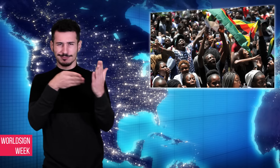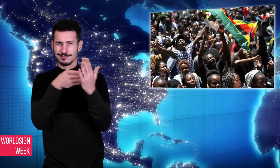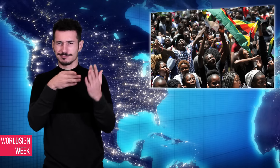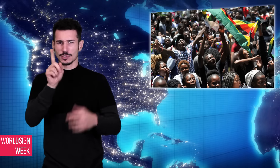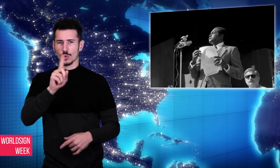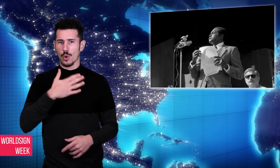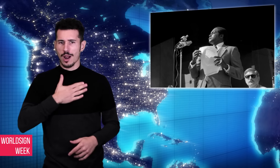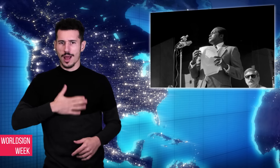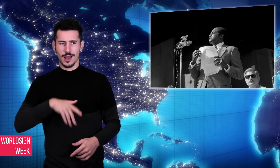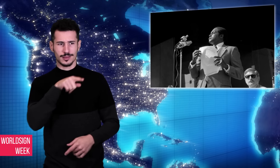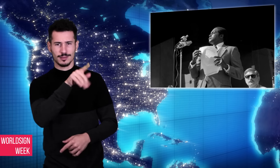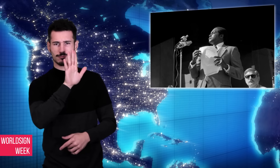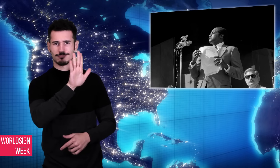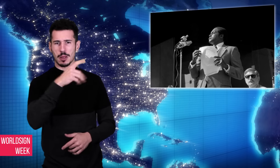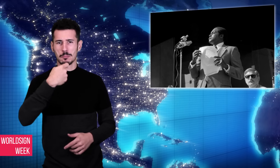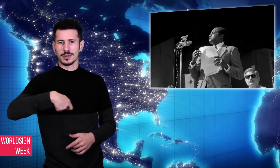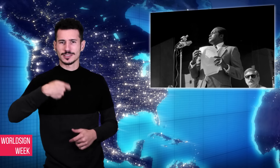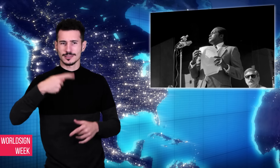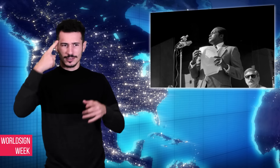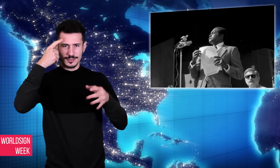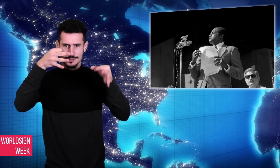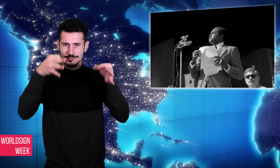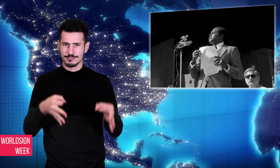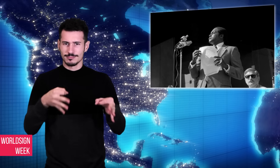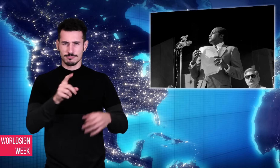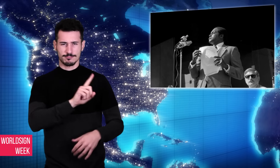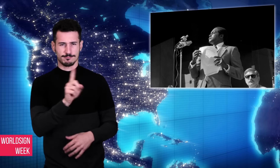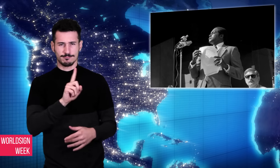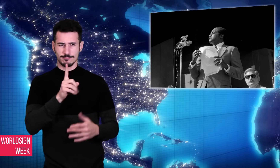anti-Mugabe demonstration. The military